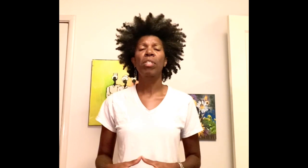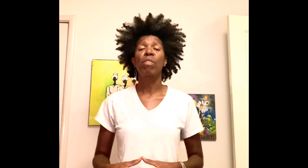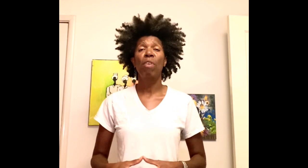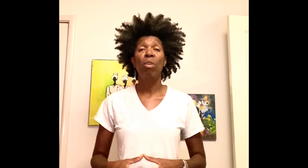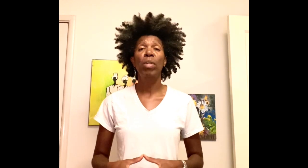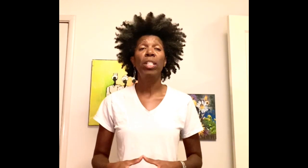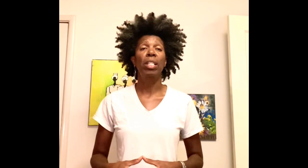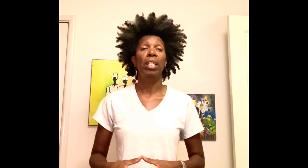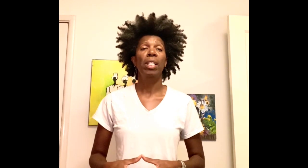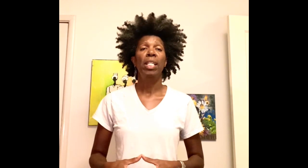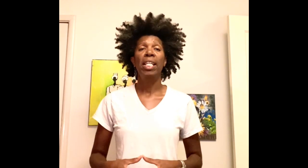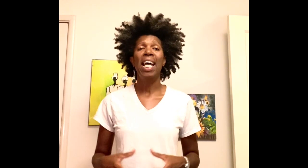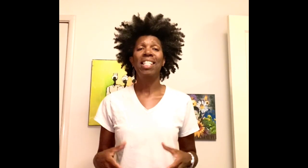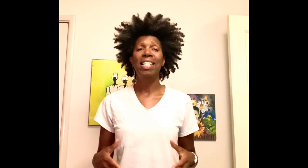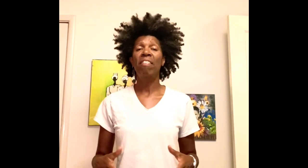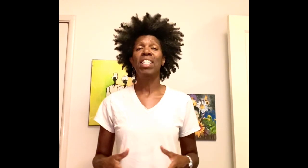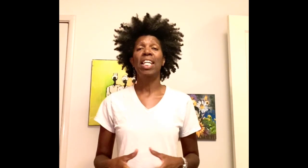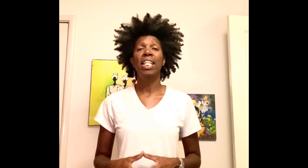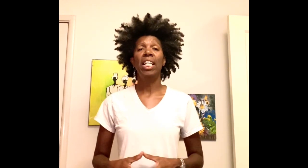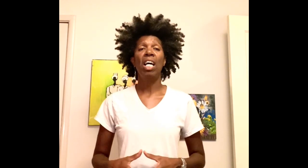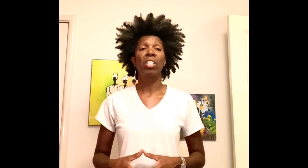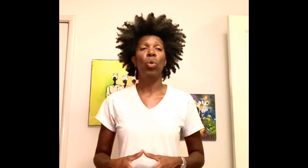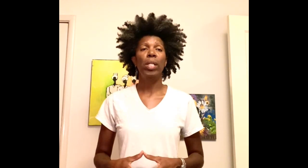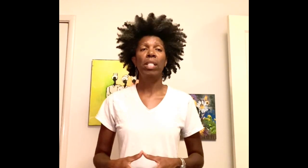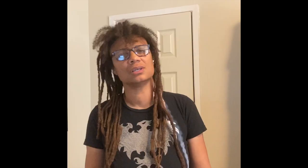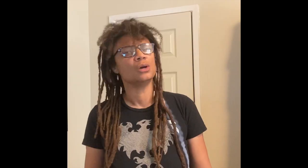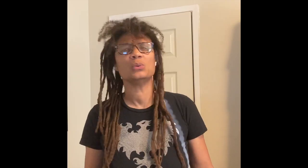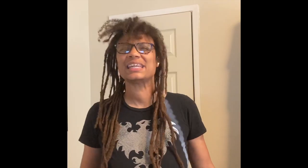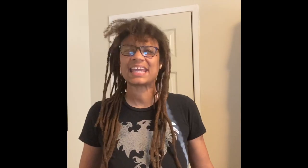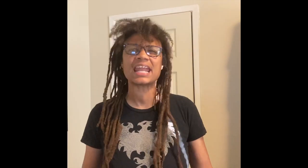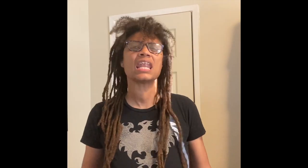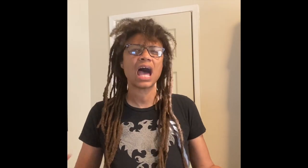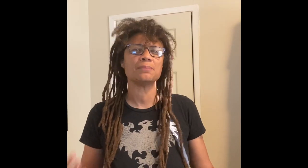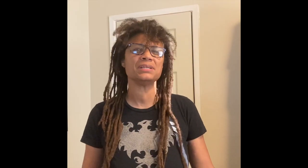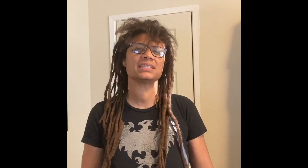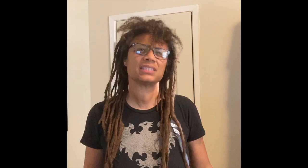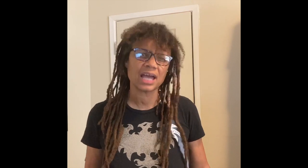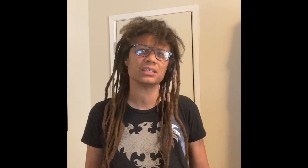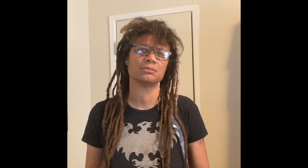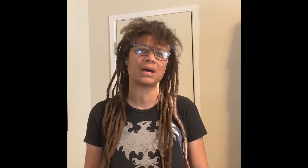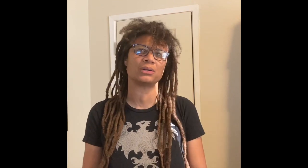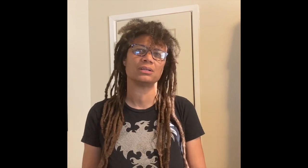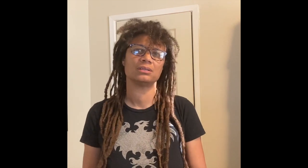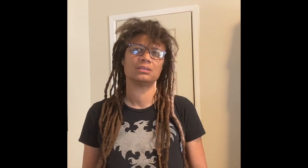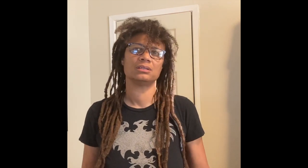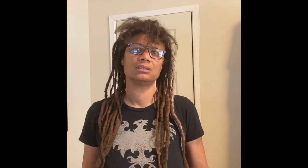is far-reaching and has devastating consequences. We CANNOT be silent about it.